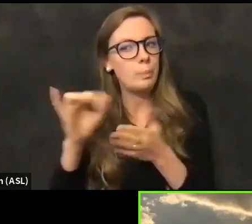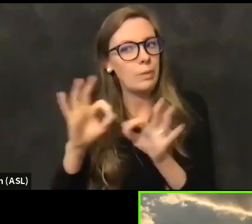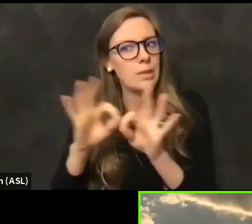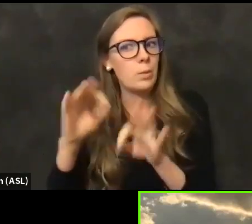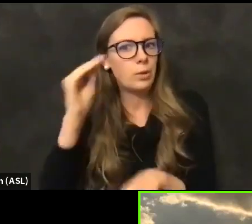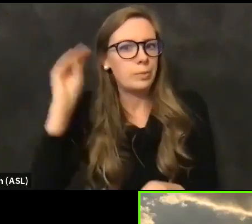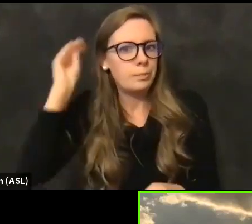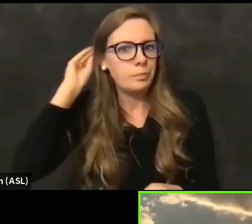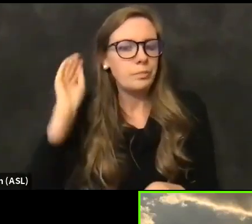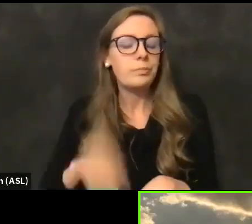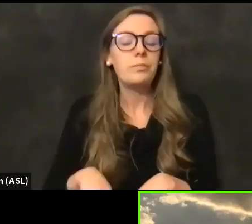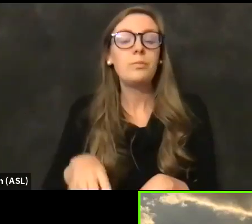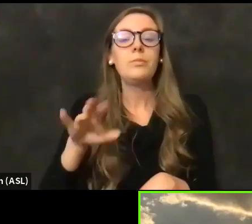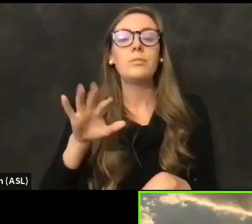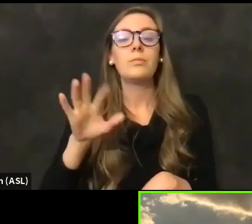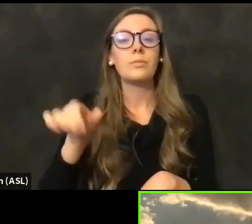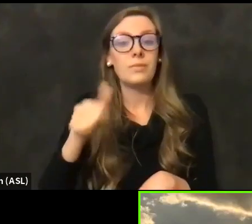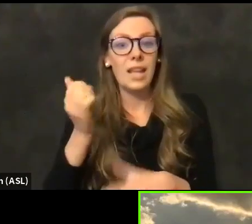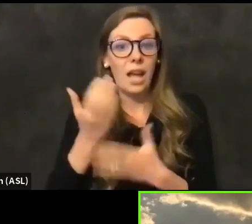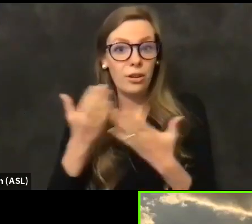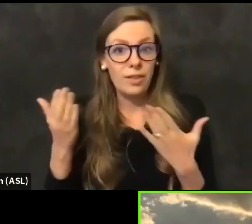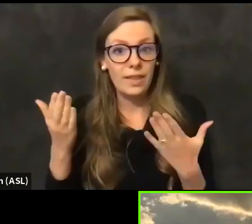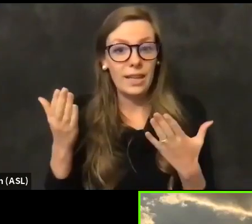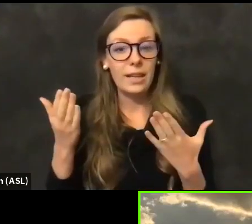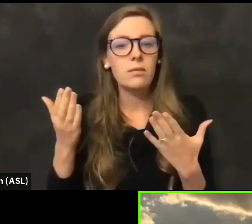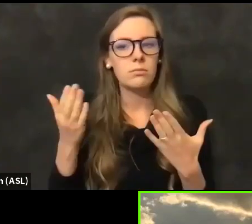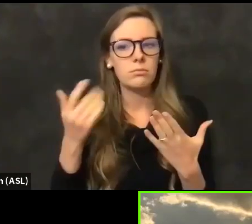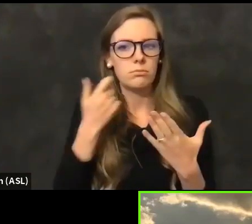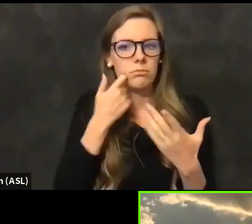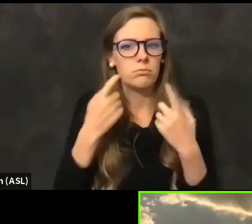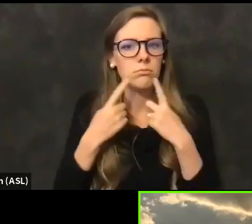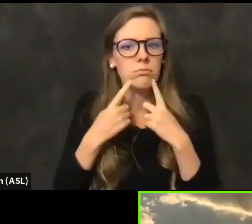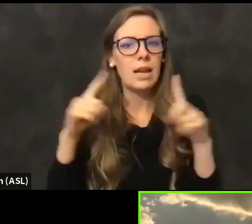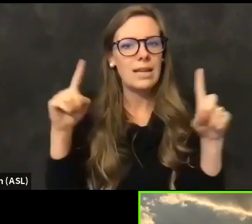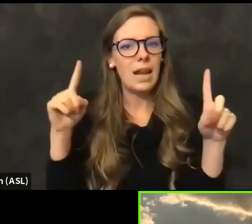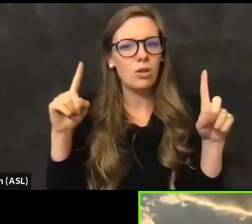And then the other thing is, is that there was an announcement that the federally qualified health clinics are now going to